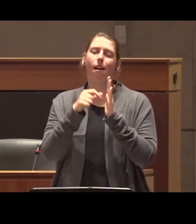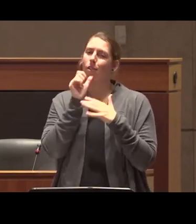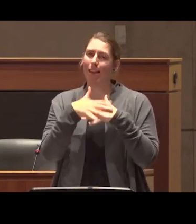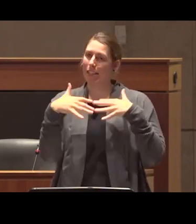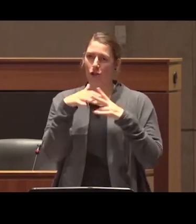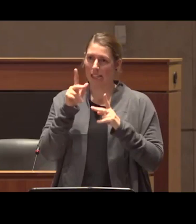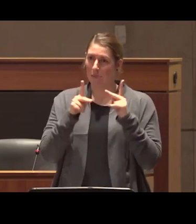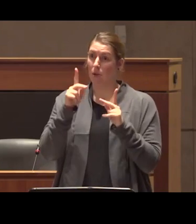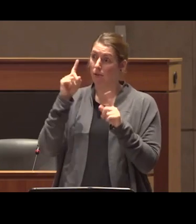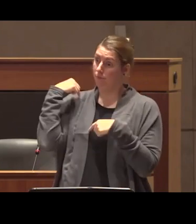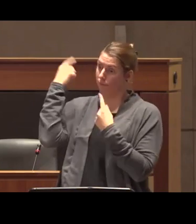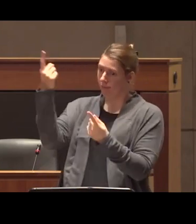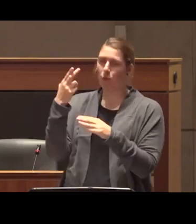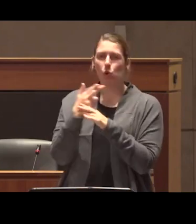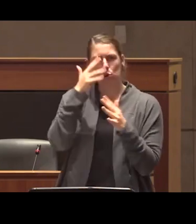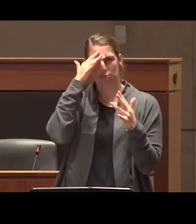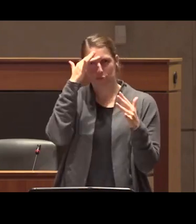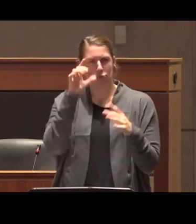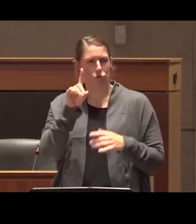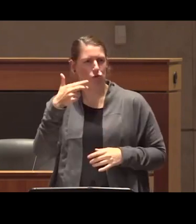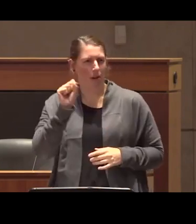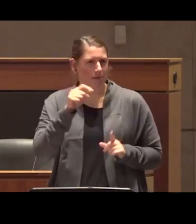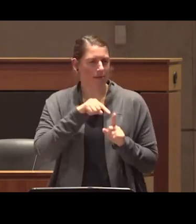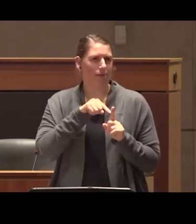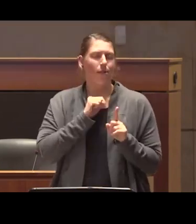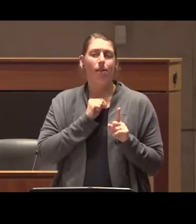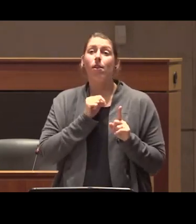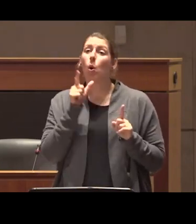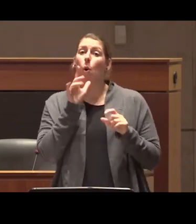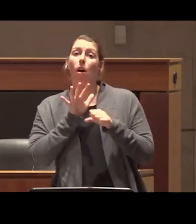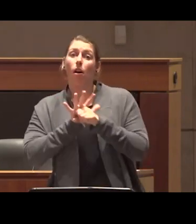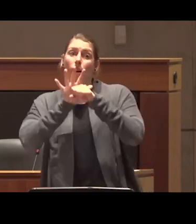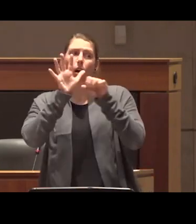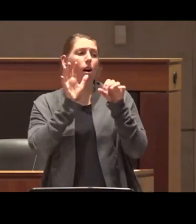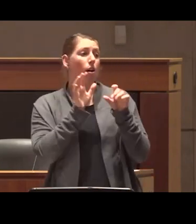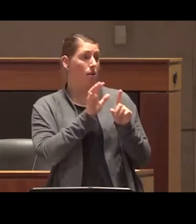have historically used psychedelics they are folks who have kind of Taken and I would say